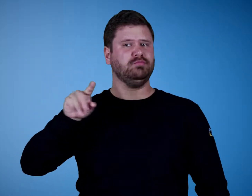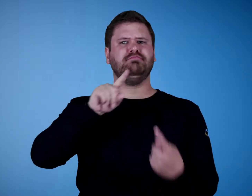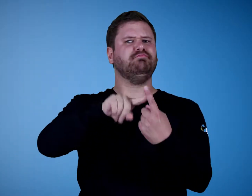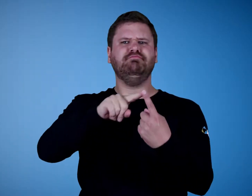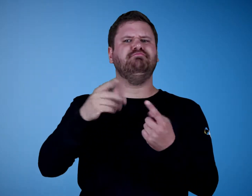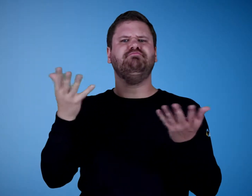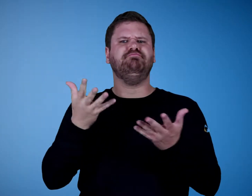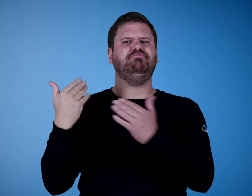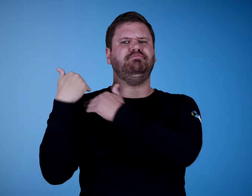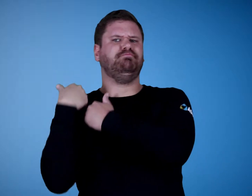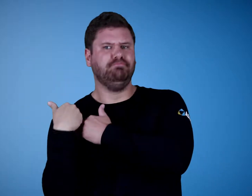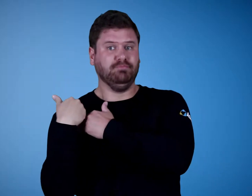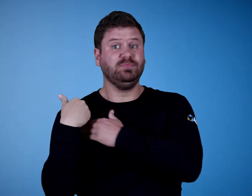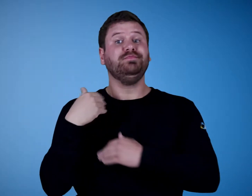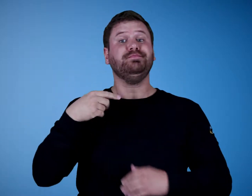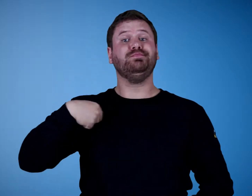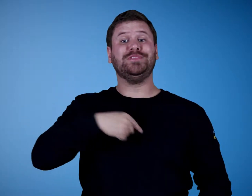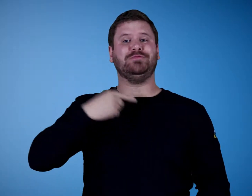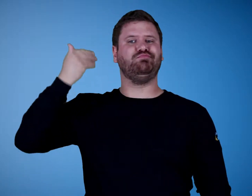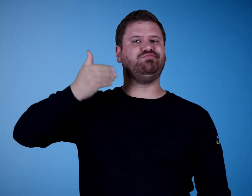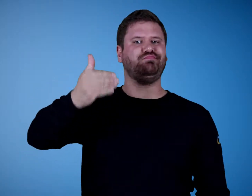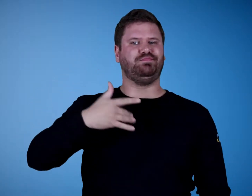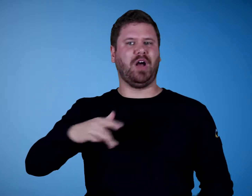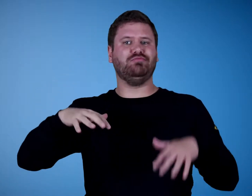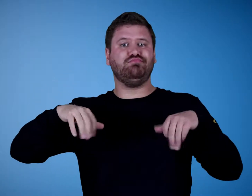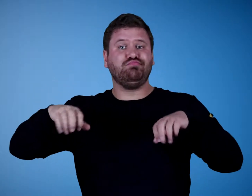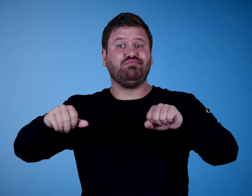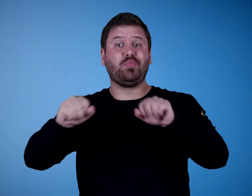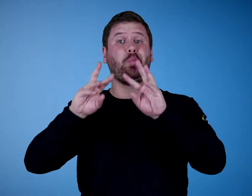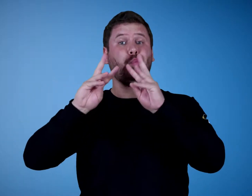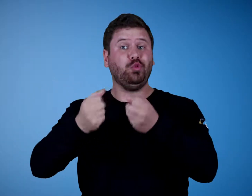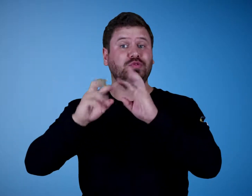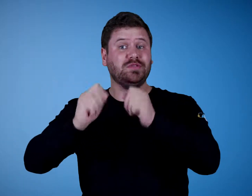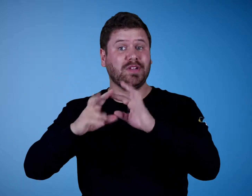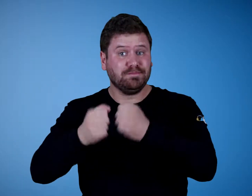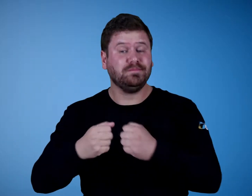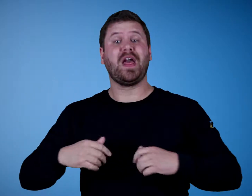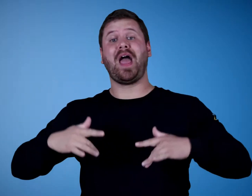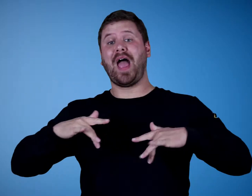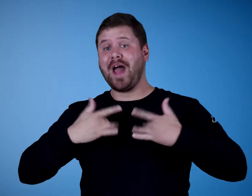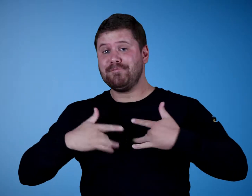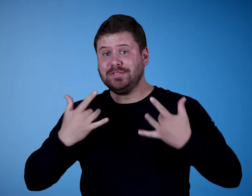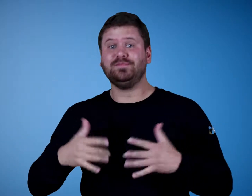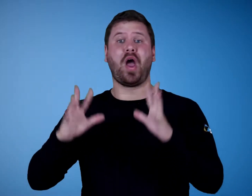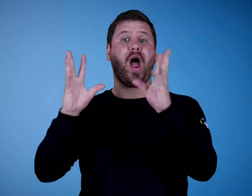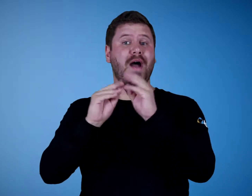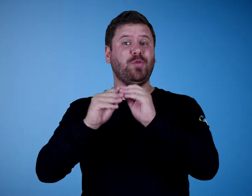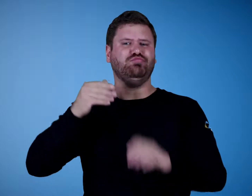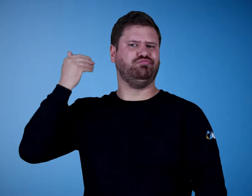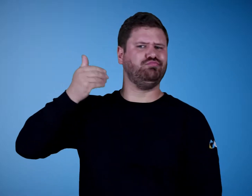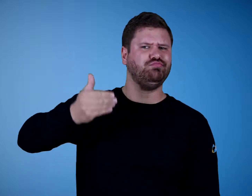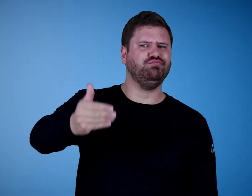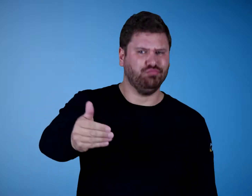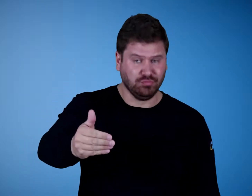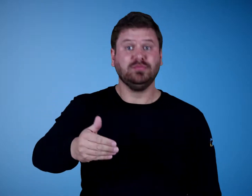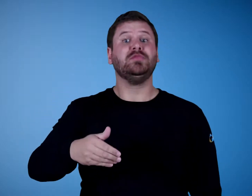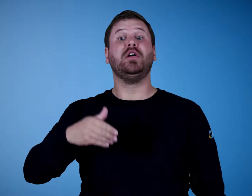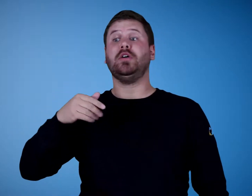What are the responsibilities involved? We often host workshops, events, and conferences.